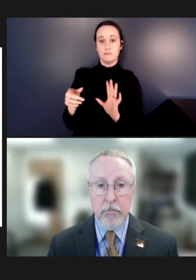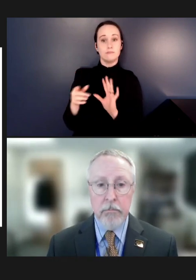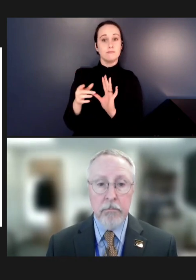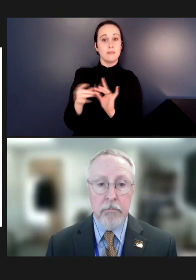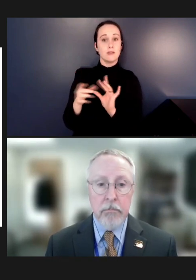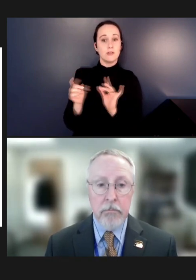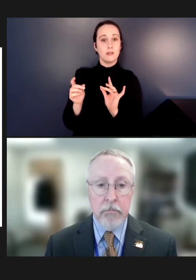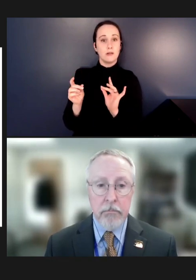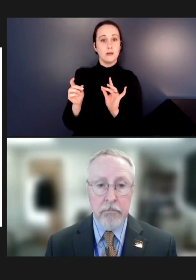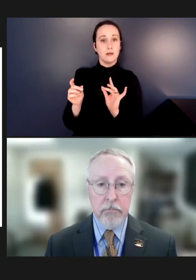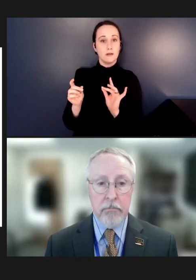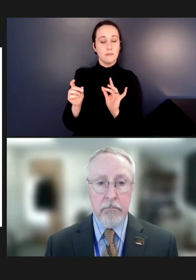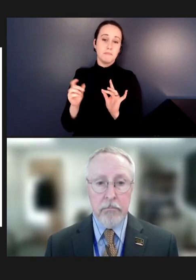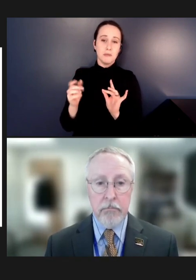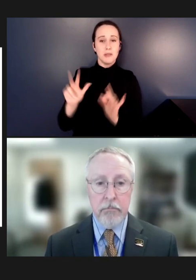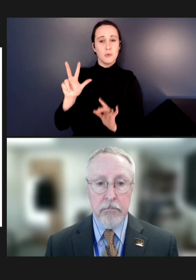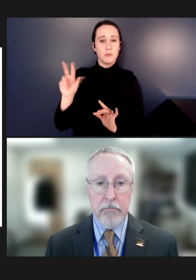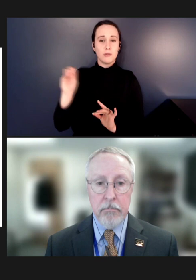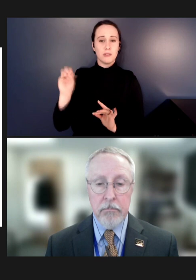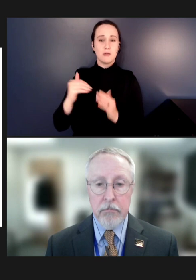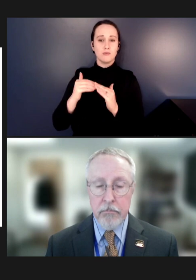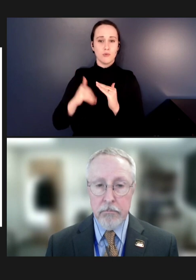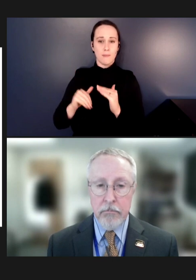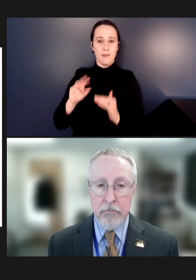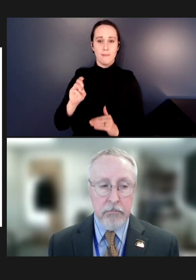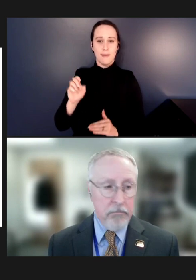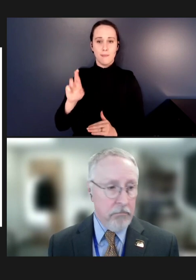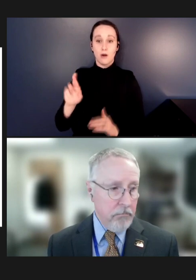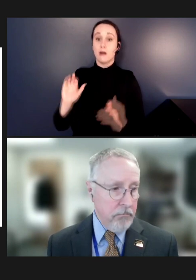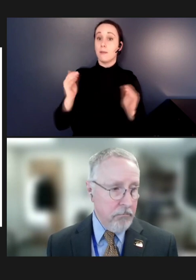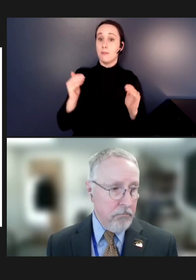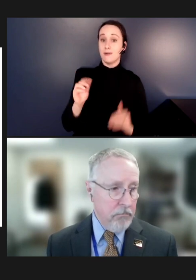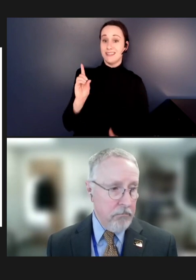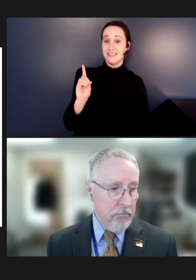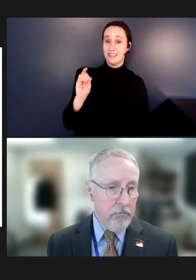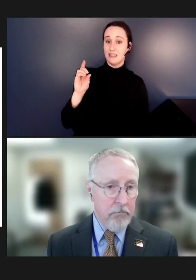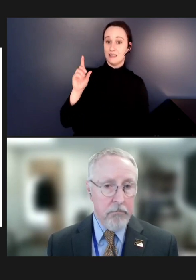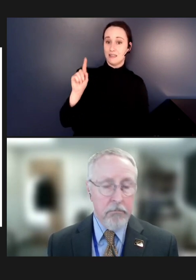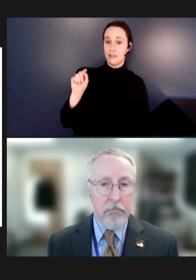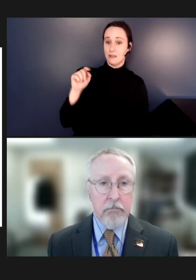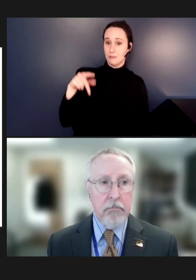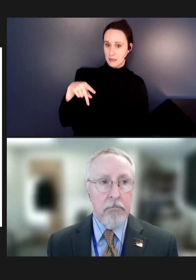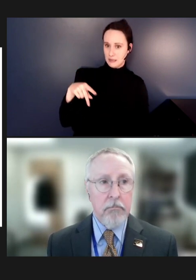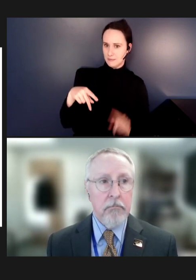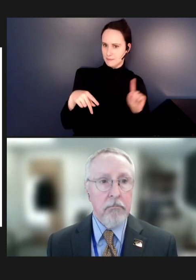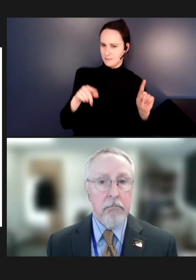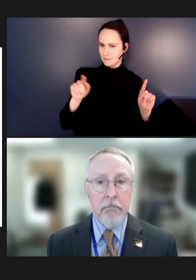maybe 3 percent drop in MMR compared to DTP. And I'm wondering her thoughts on -- or the